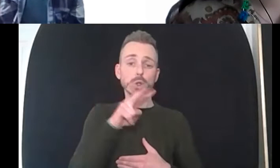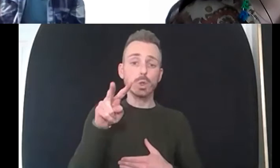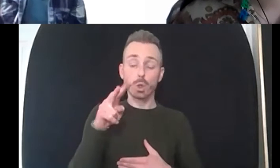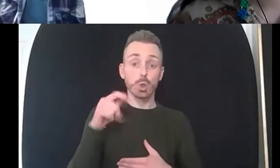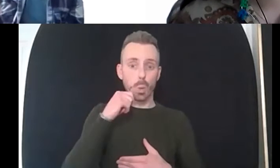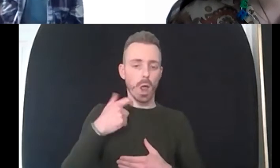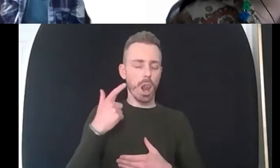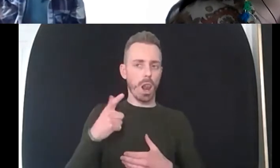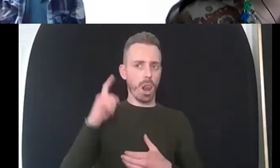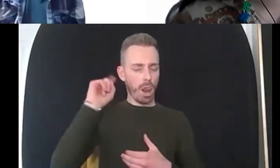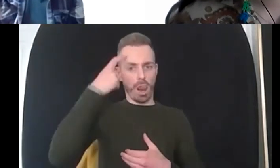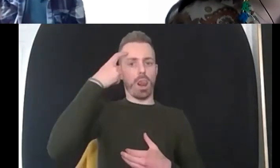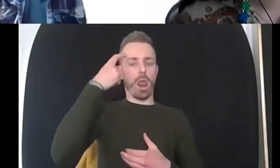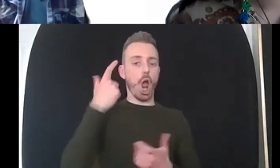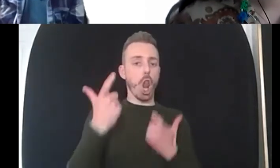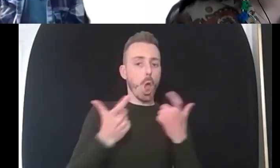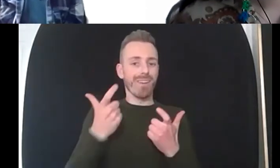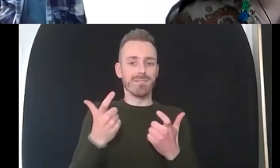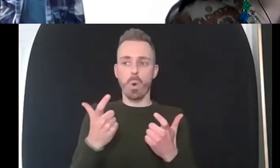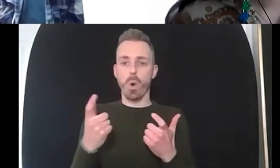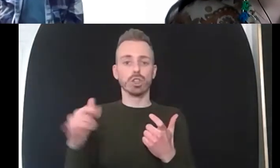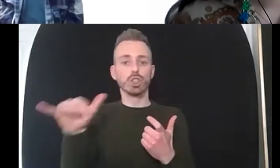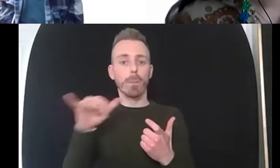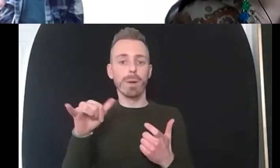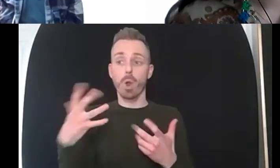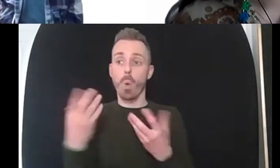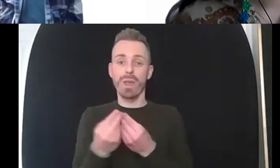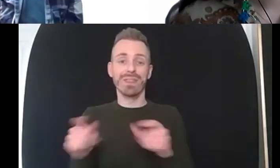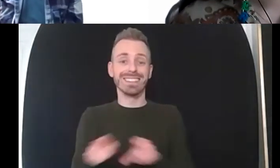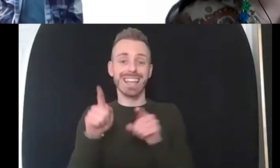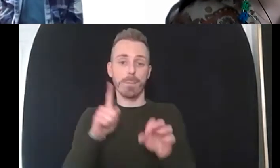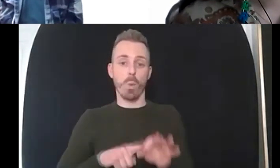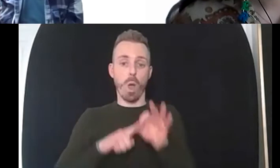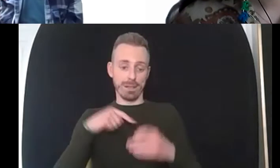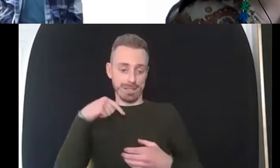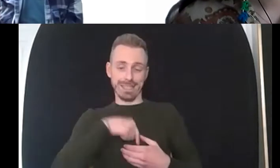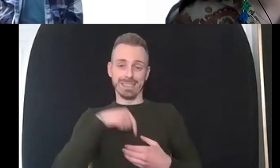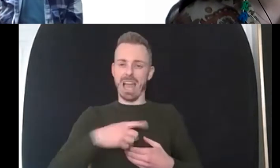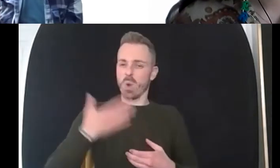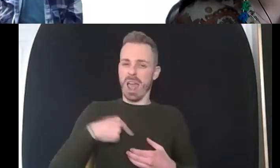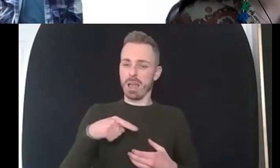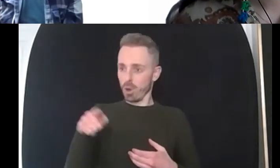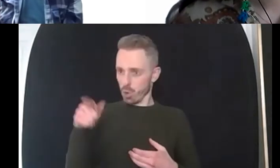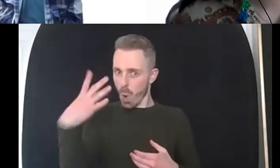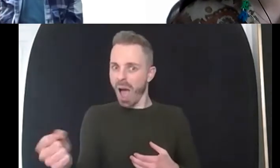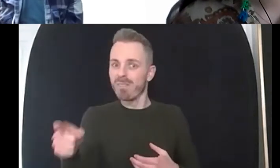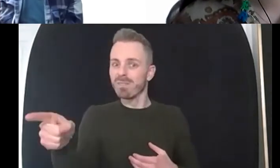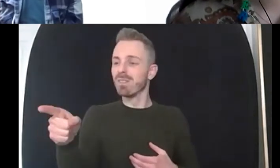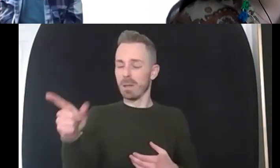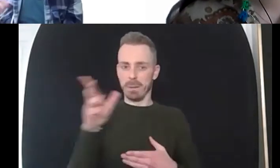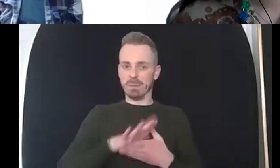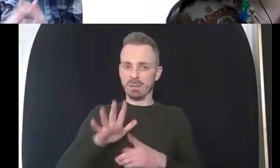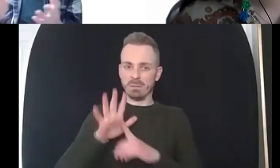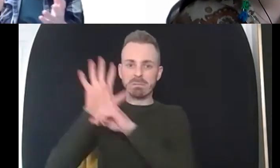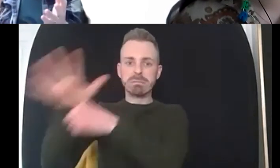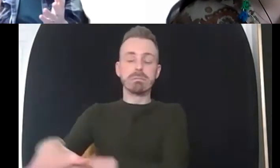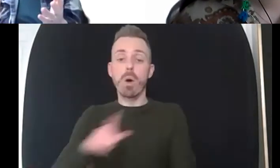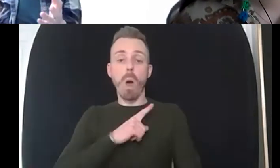hostile and horrible to them and so i i often kind of when i've met homophobia myself so sat in um